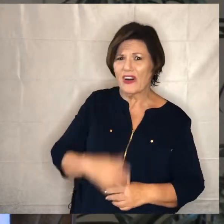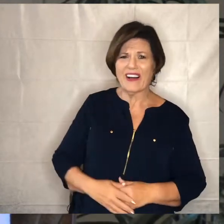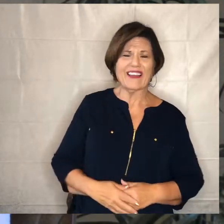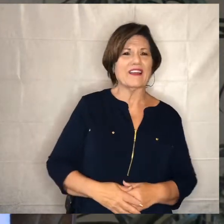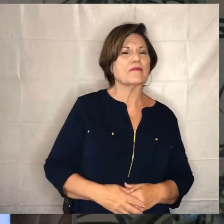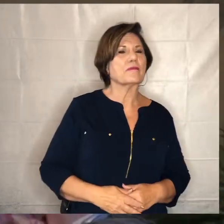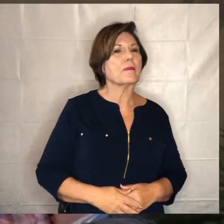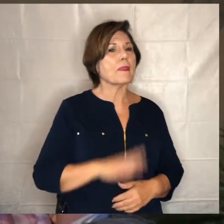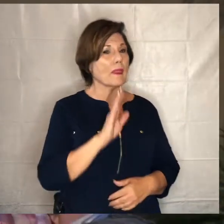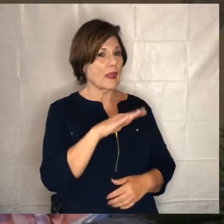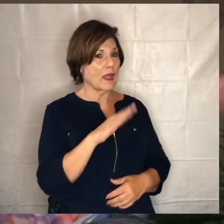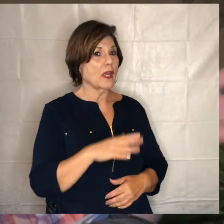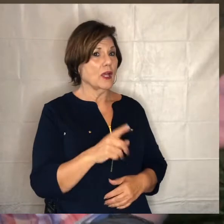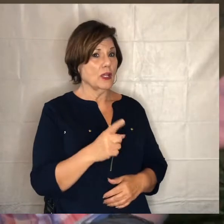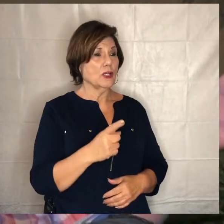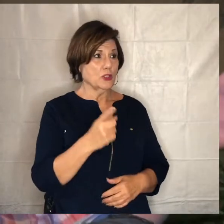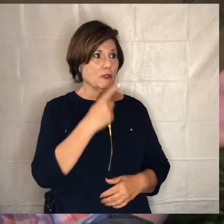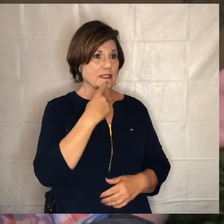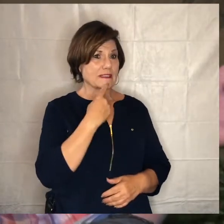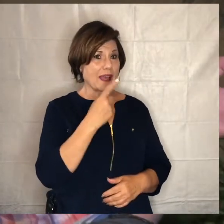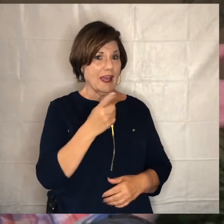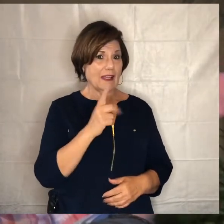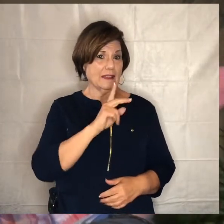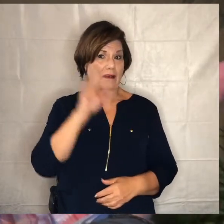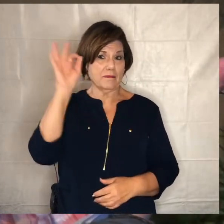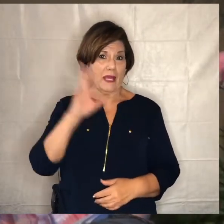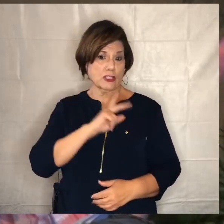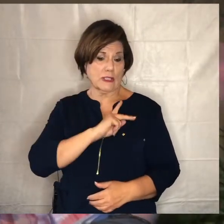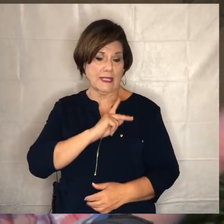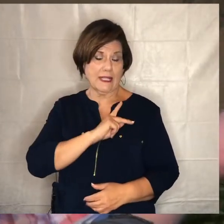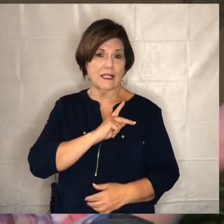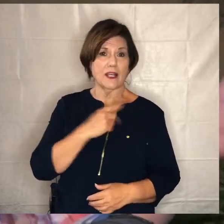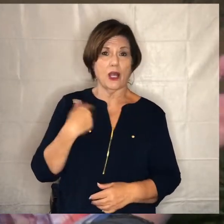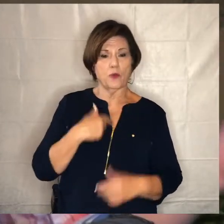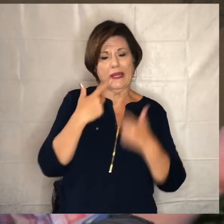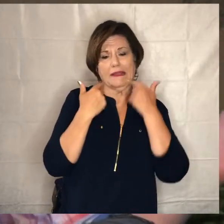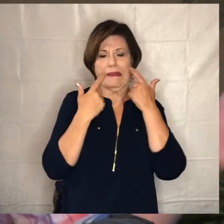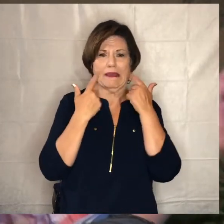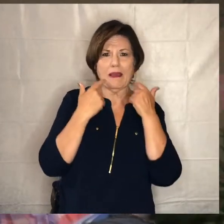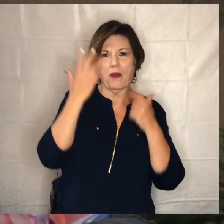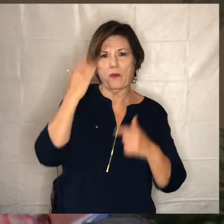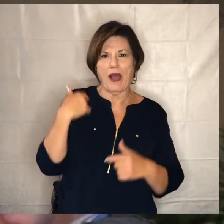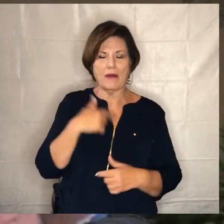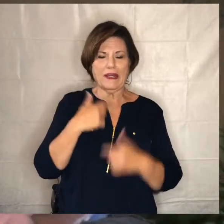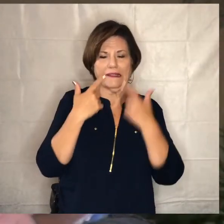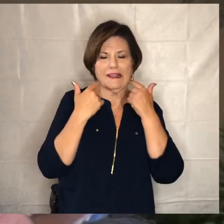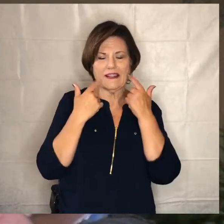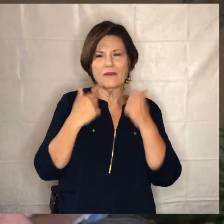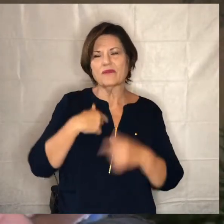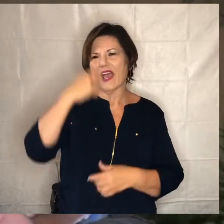you know you said a second ago keenan you said we're we're giggling and i don't know why we're giggling and i think sometimes